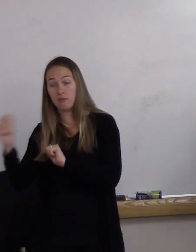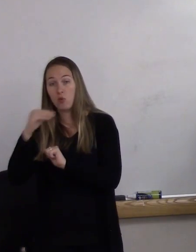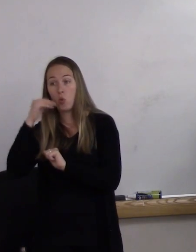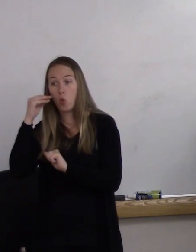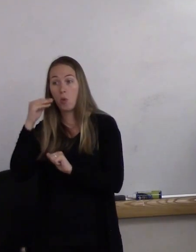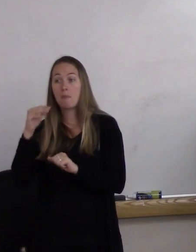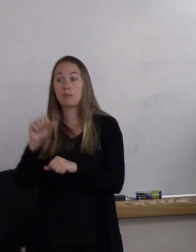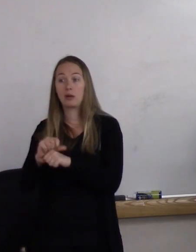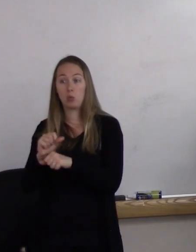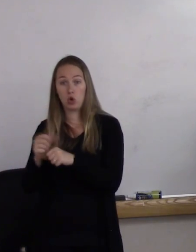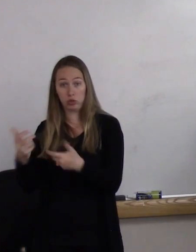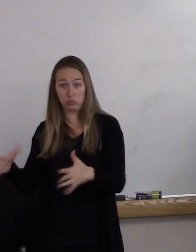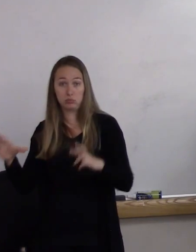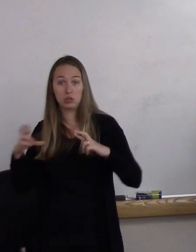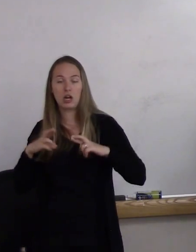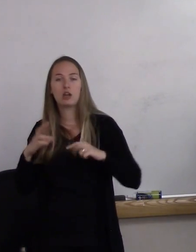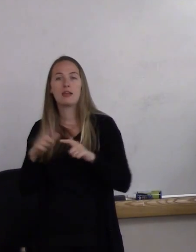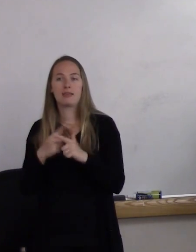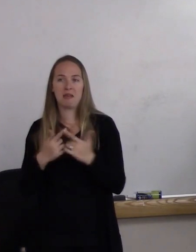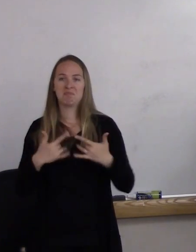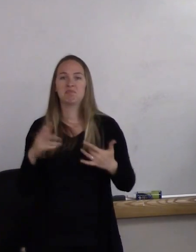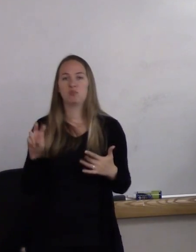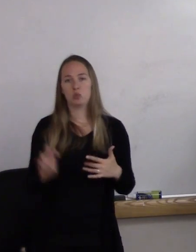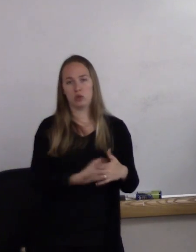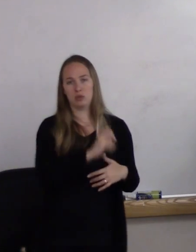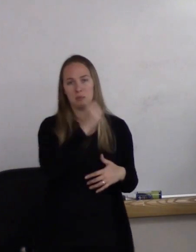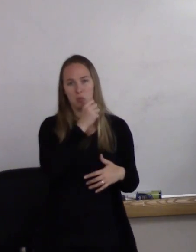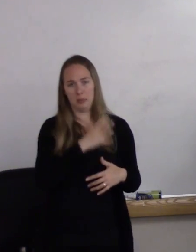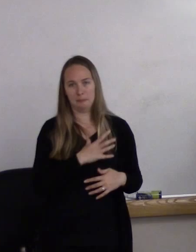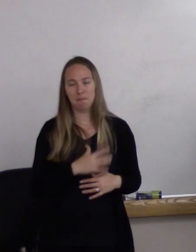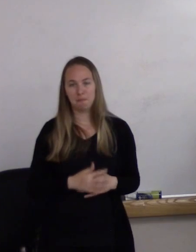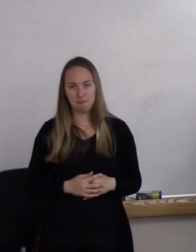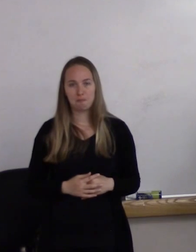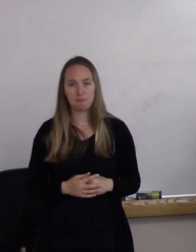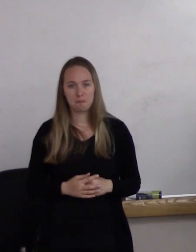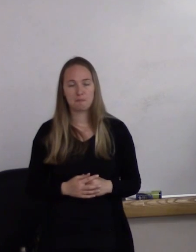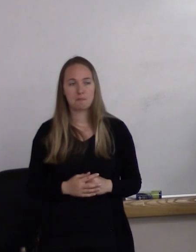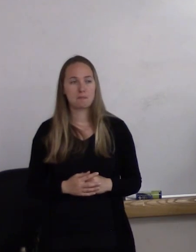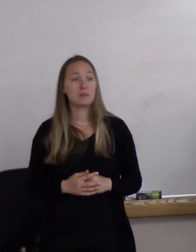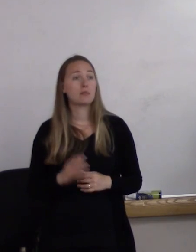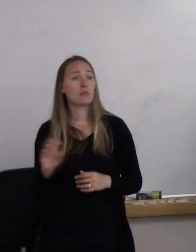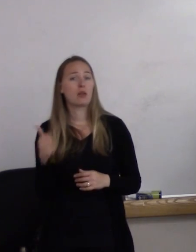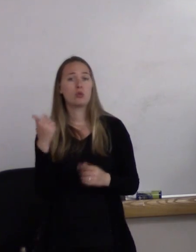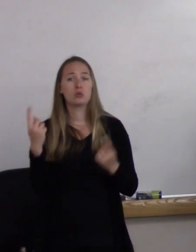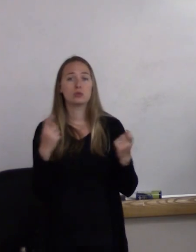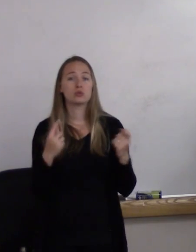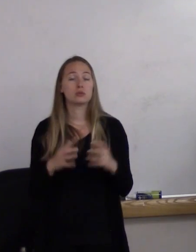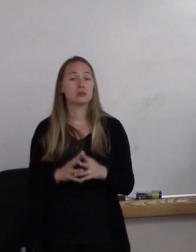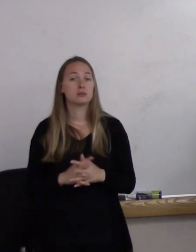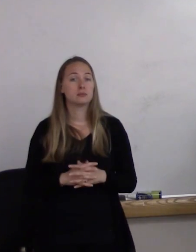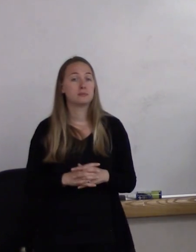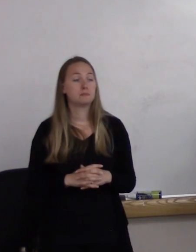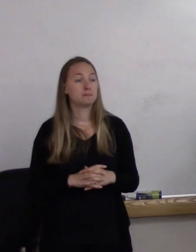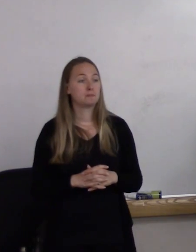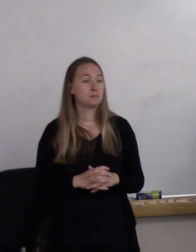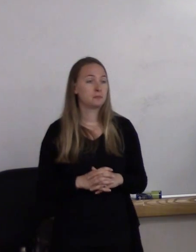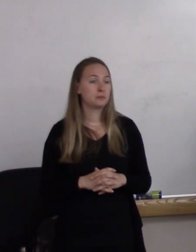they will transition, many of them. Other questions?